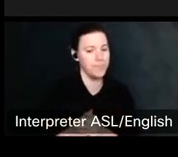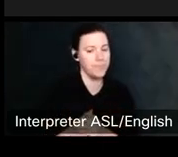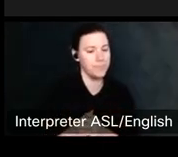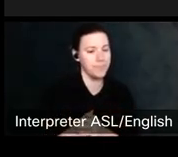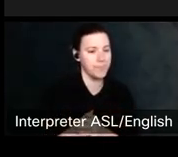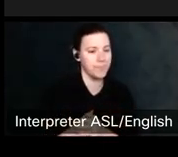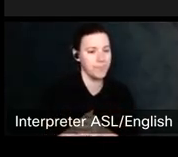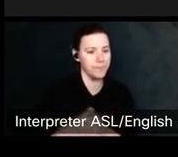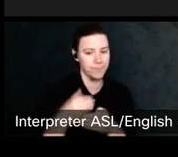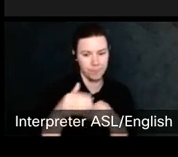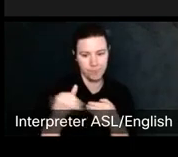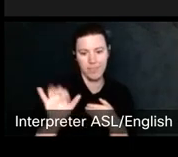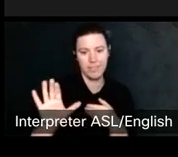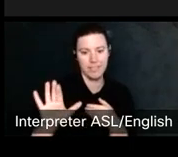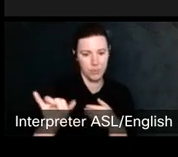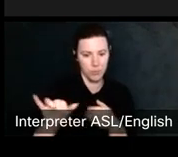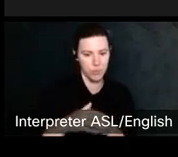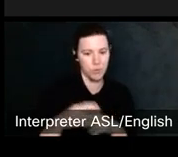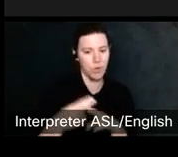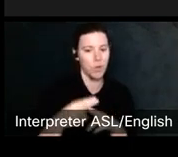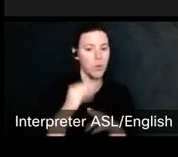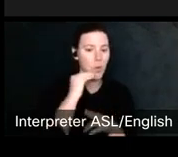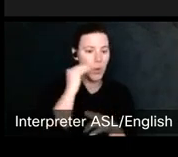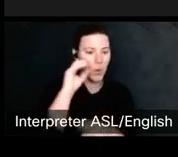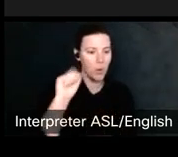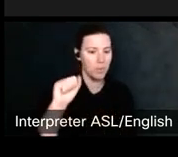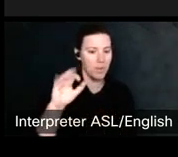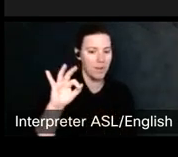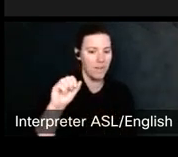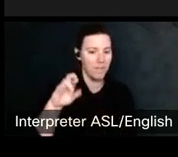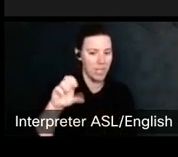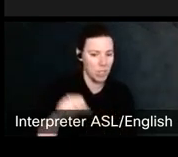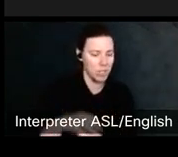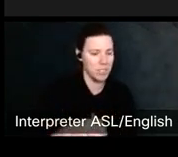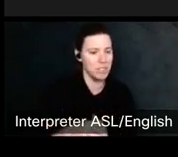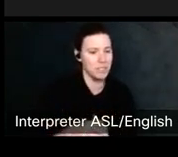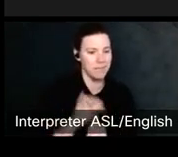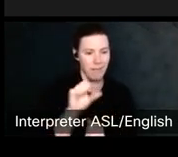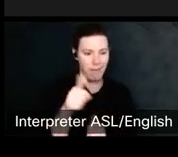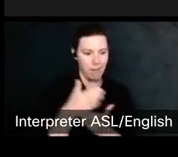This is another piece of his work called home affairs. This is another piece of his work, another example of his work. I should say.